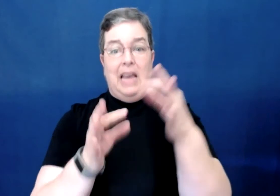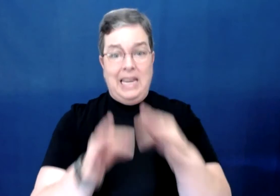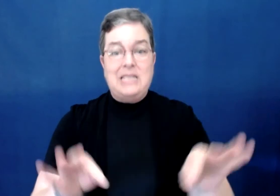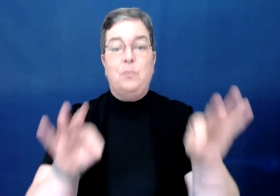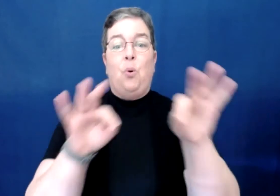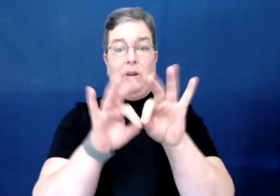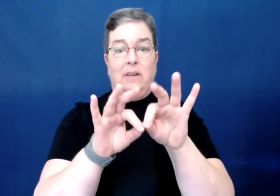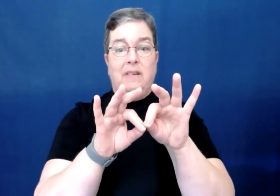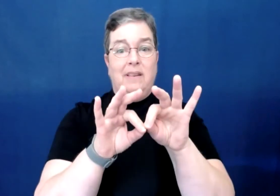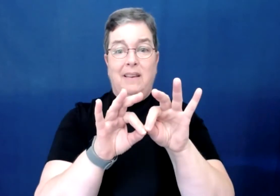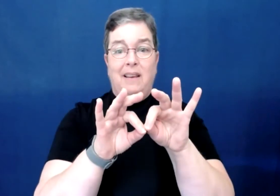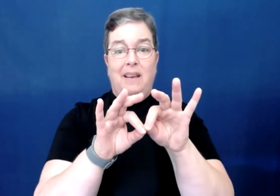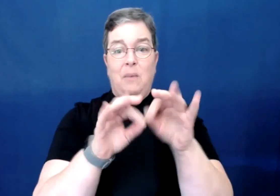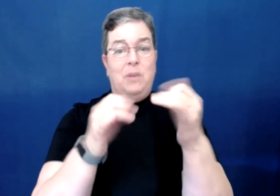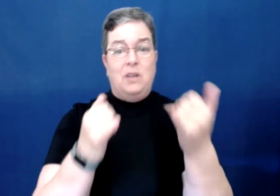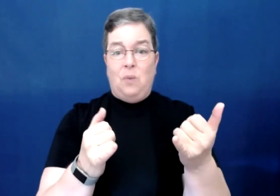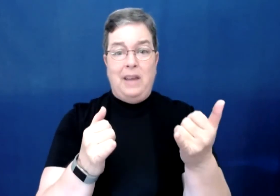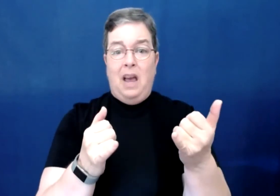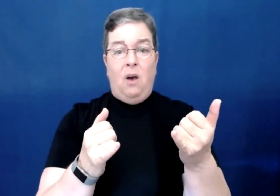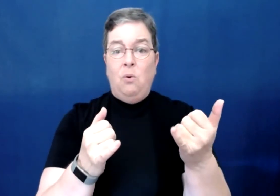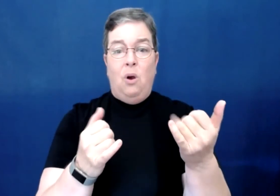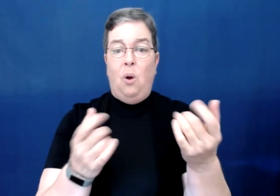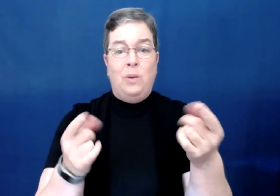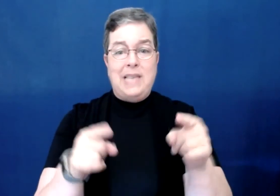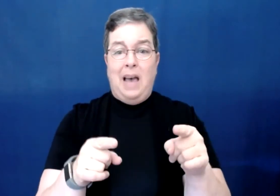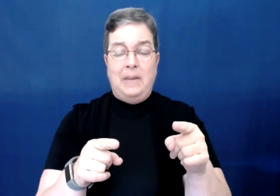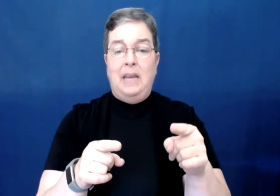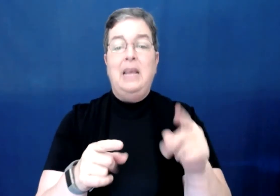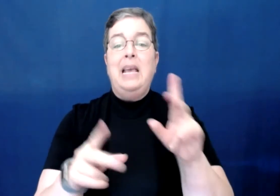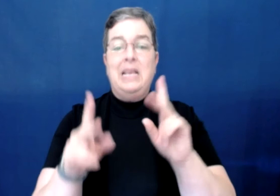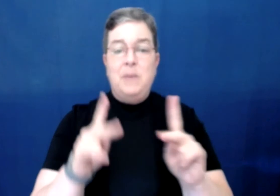It is important because right now what's happening is people